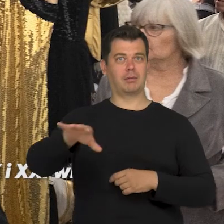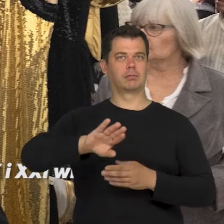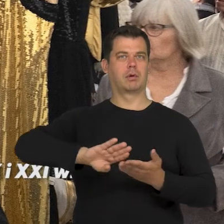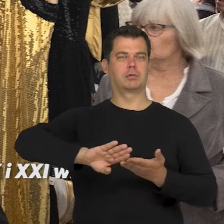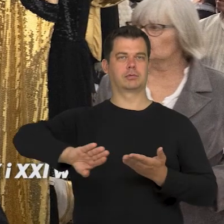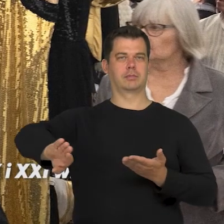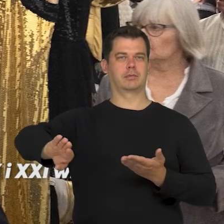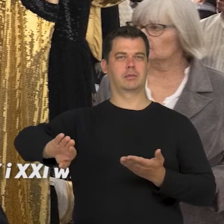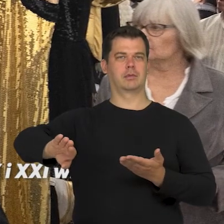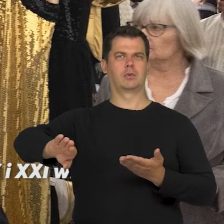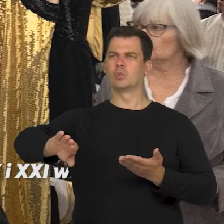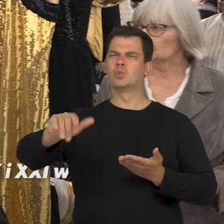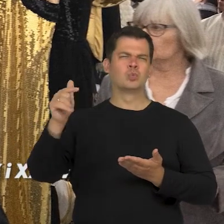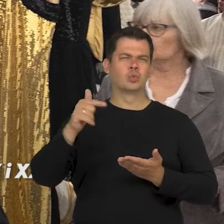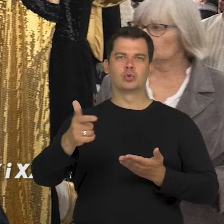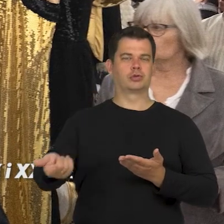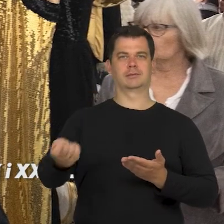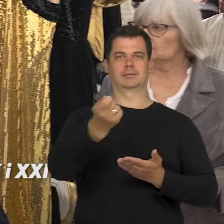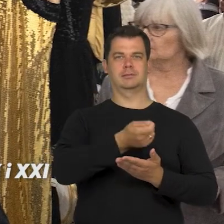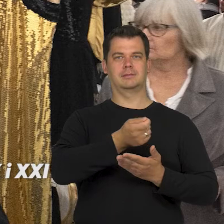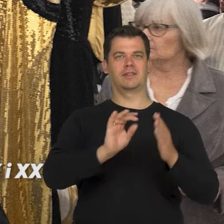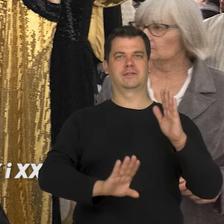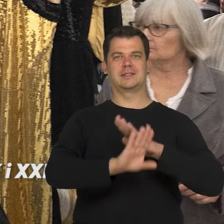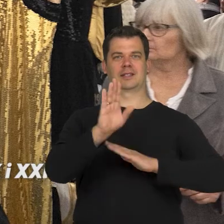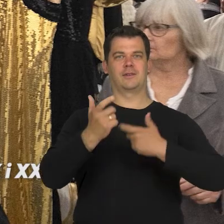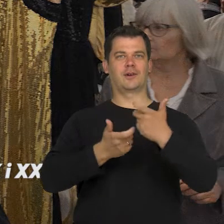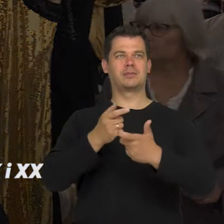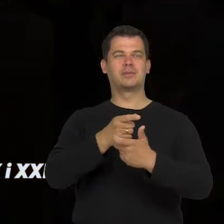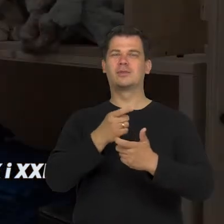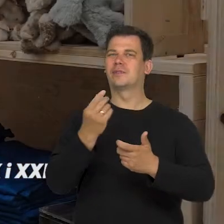and it has to be a part of that exhibition. Because this exhibition